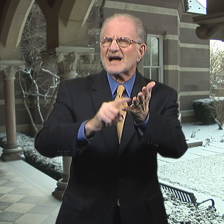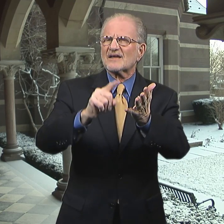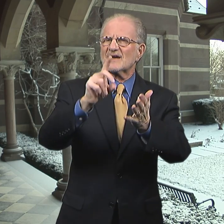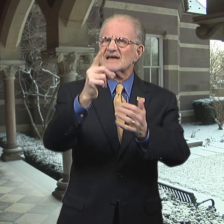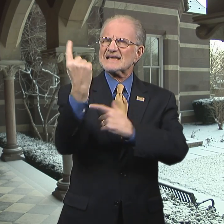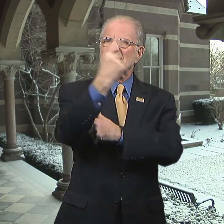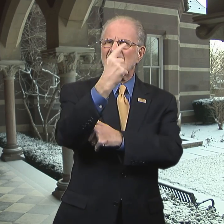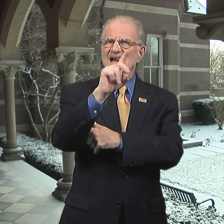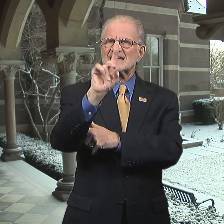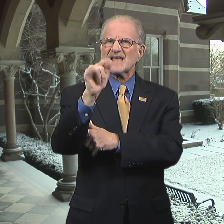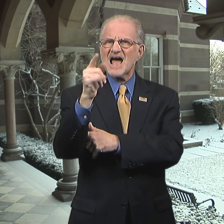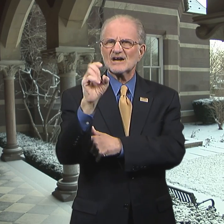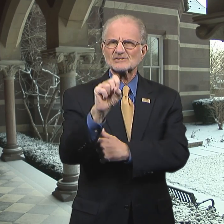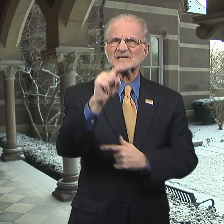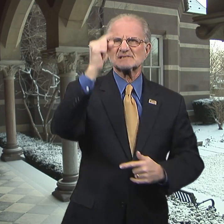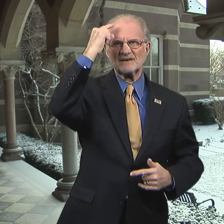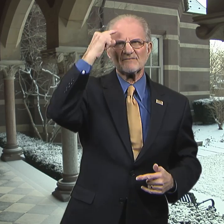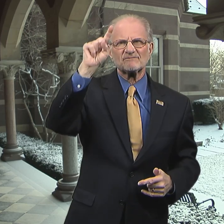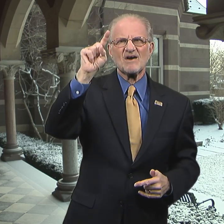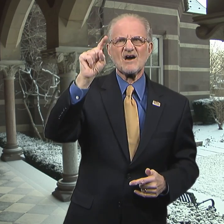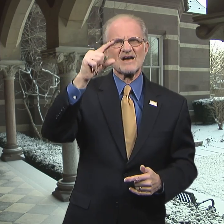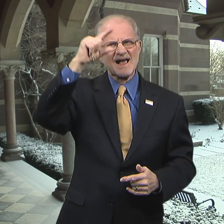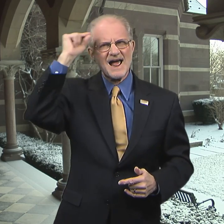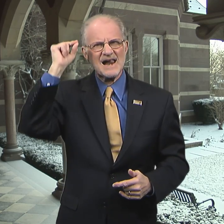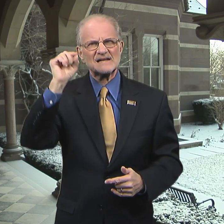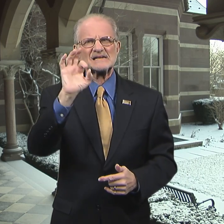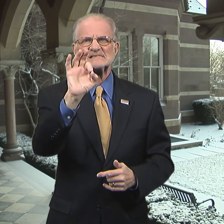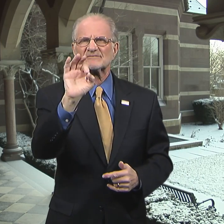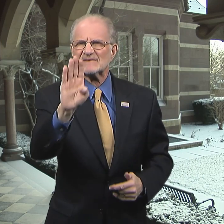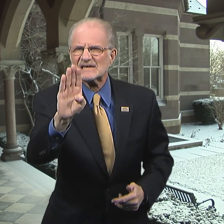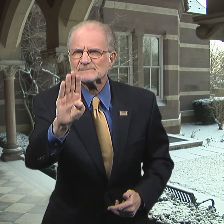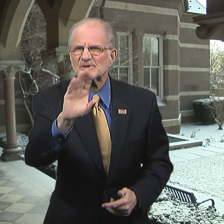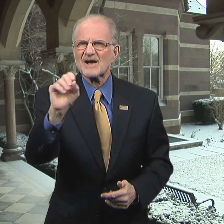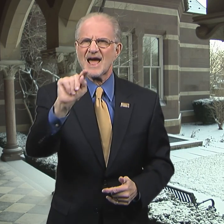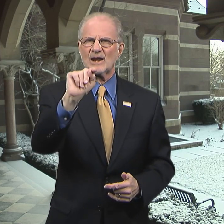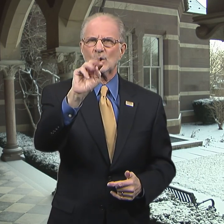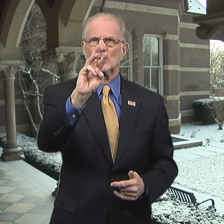Check the Daily Digest and Gallaudet's Facebook and Twitter pages